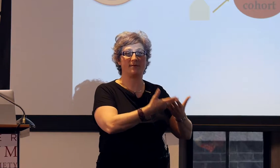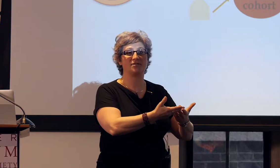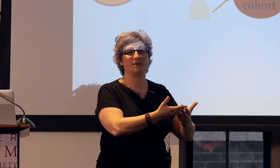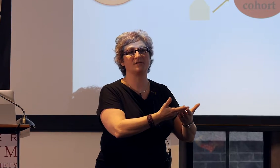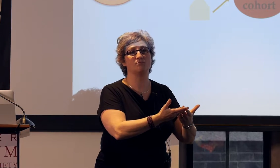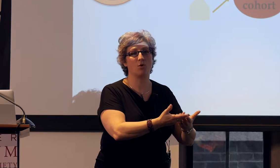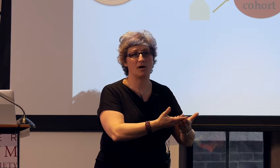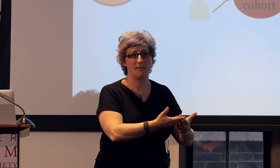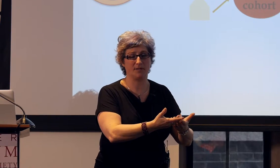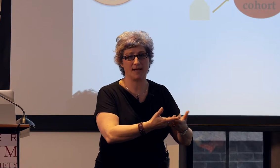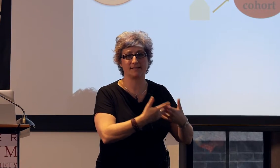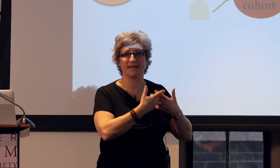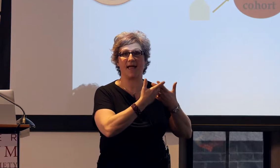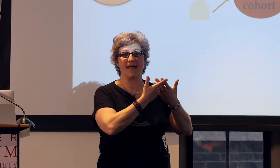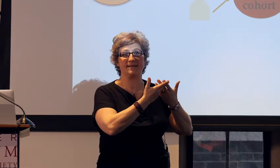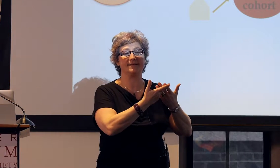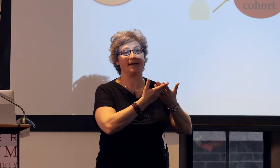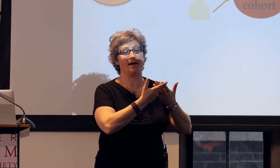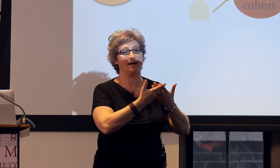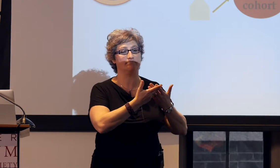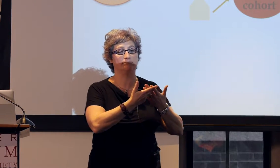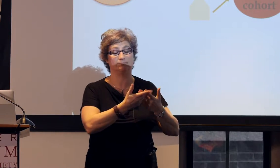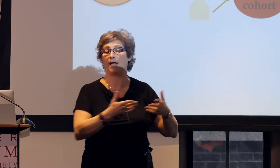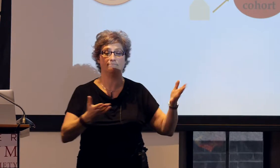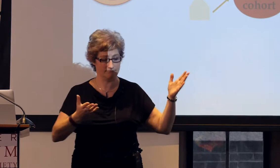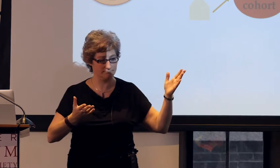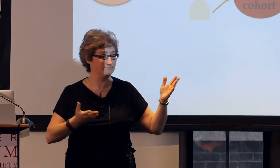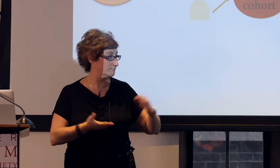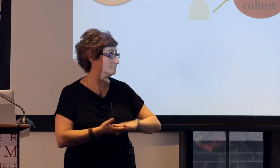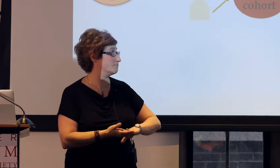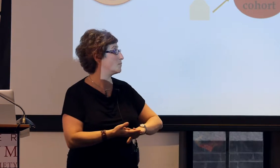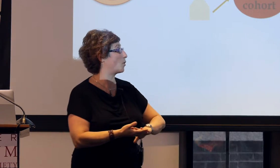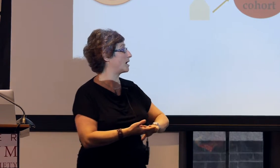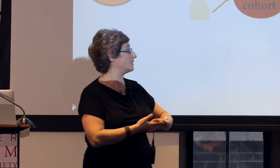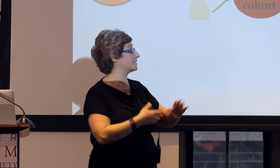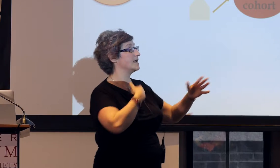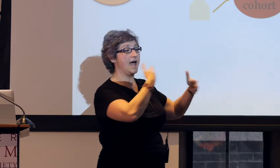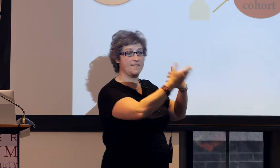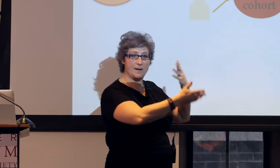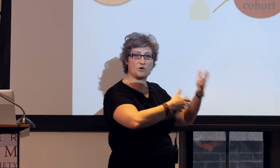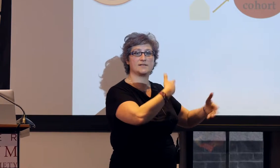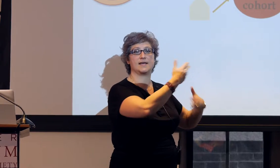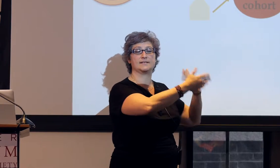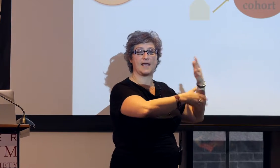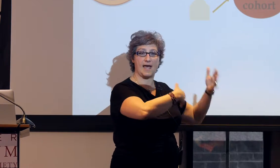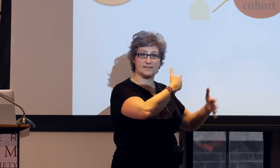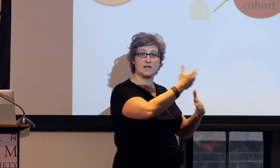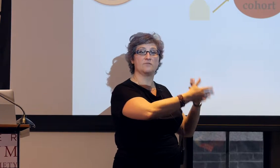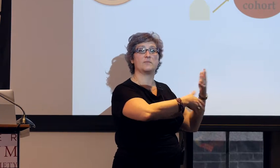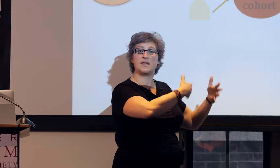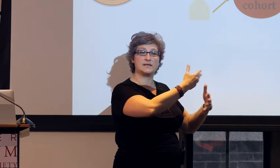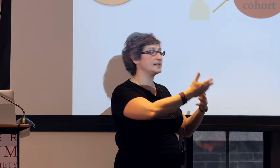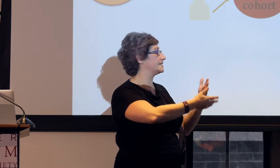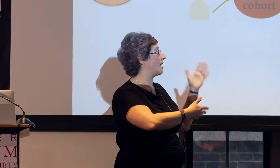a language that was more complex, and yeah, more complex. And that process has repeated itself,